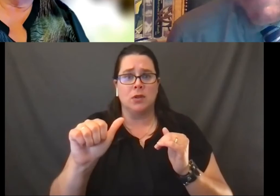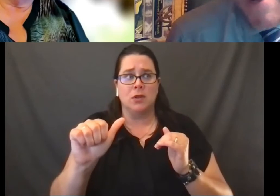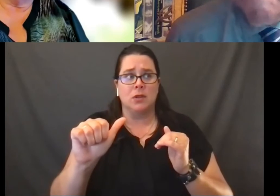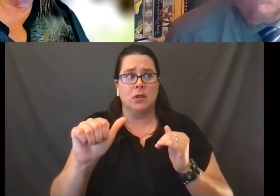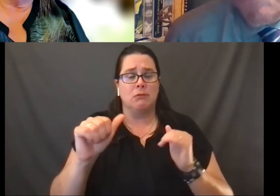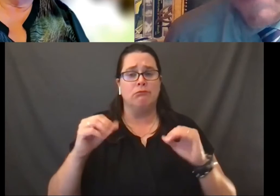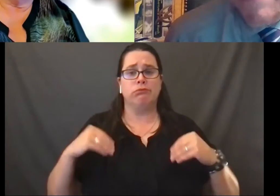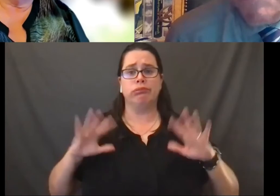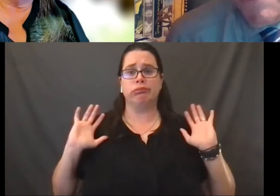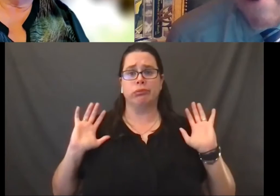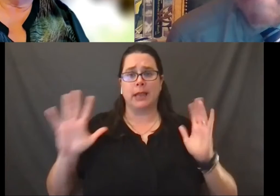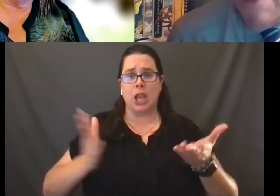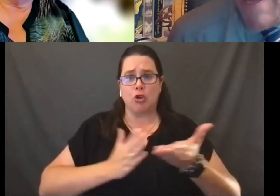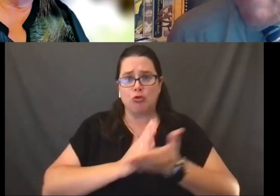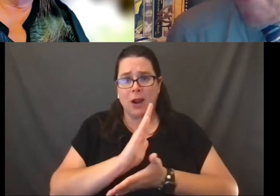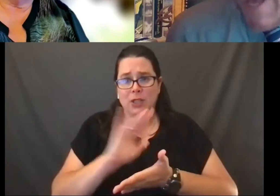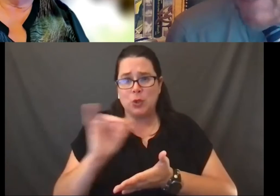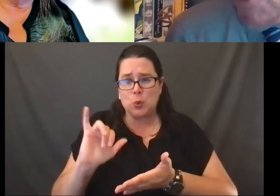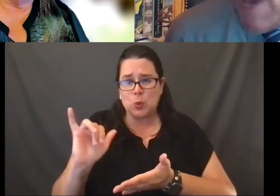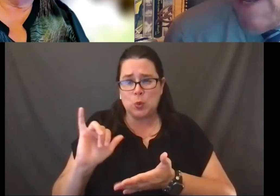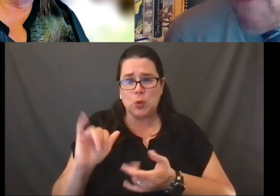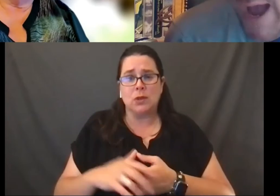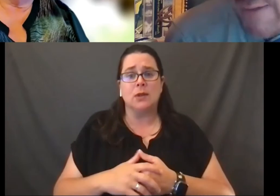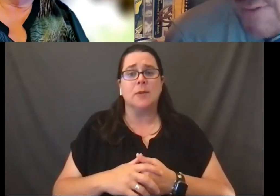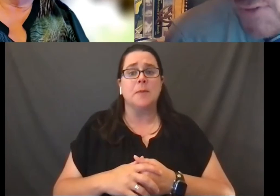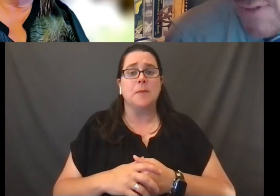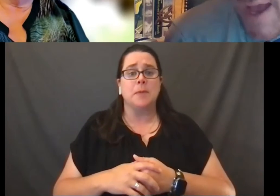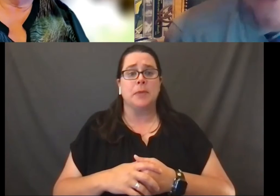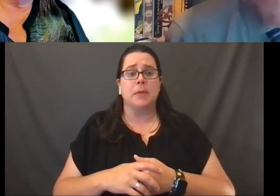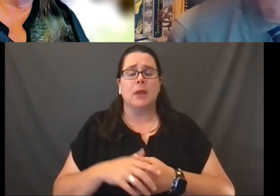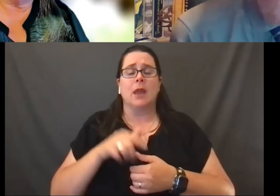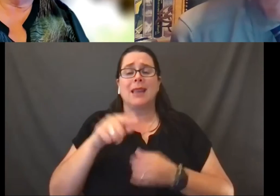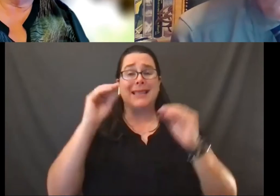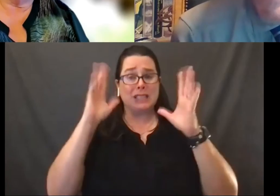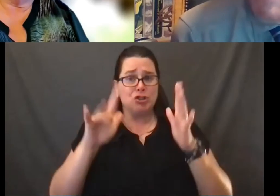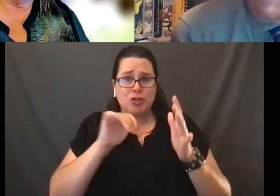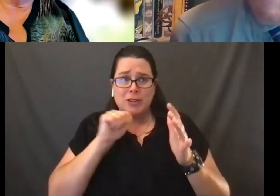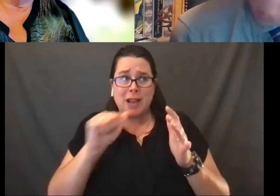And when it comes to things that are, they're not inciting violence, they're not in,